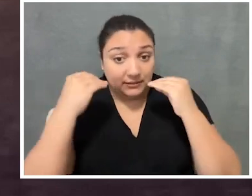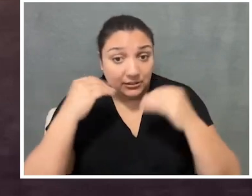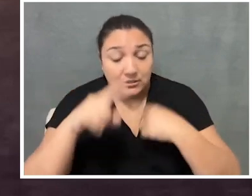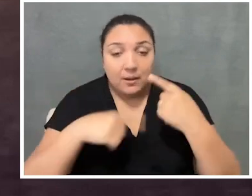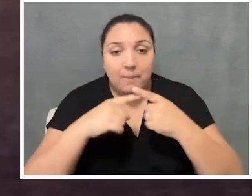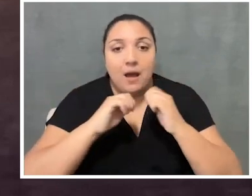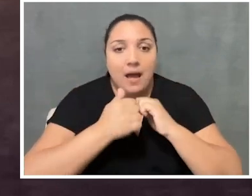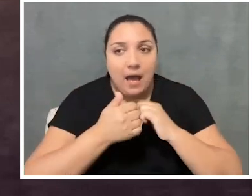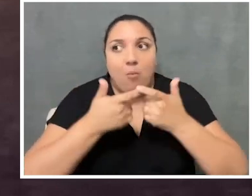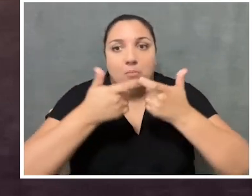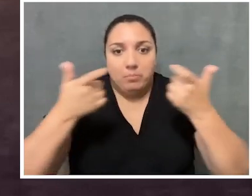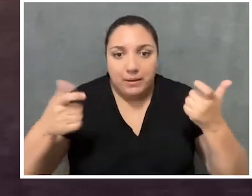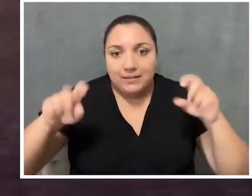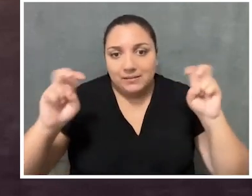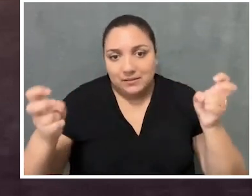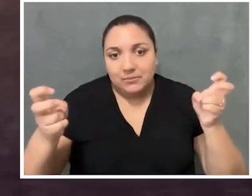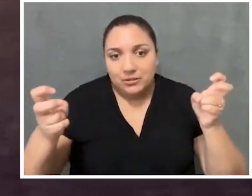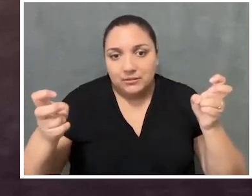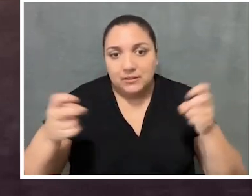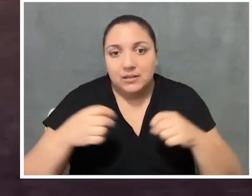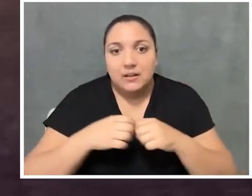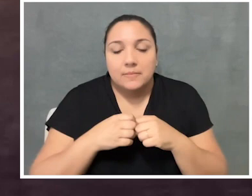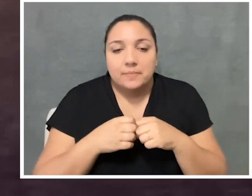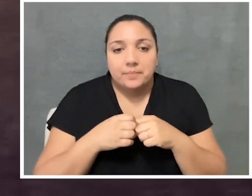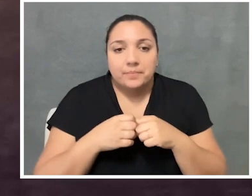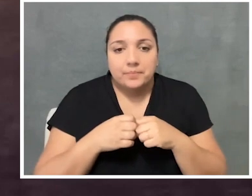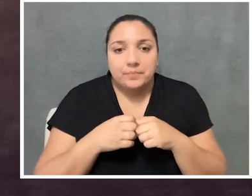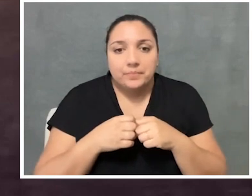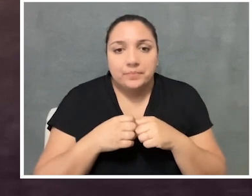and getting educated on how vast of a subject area this is.